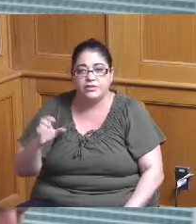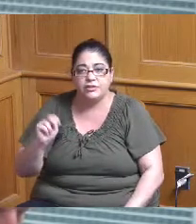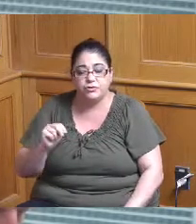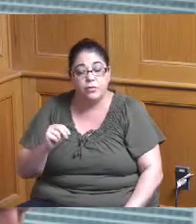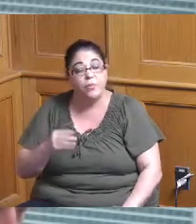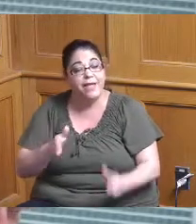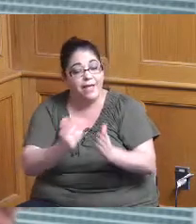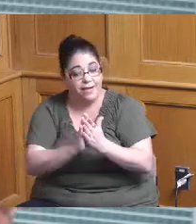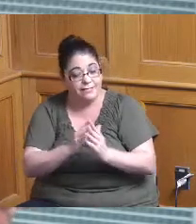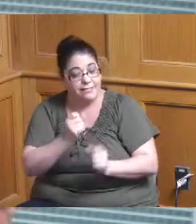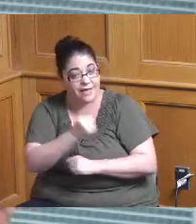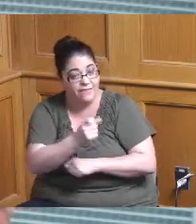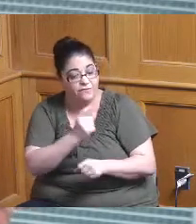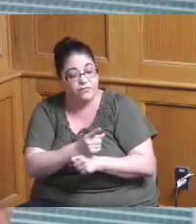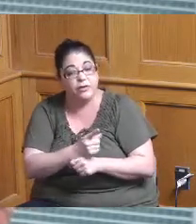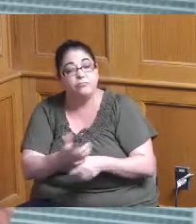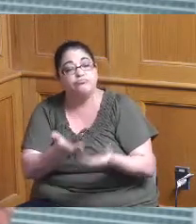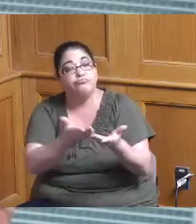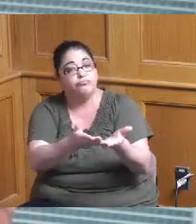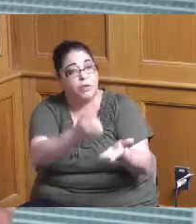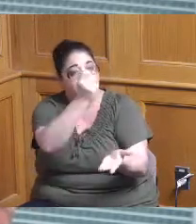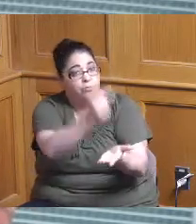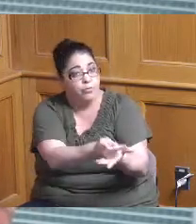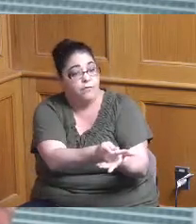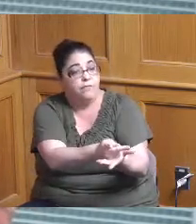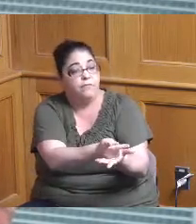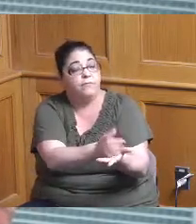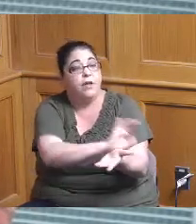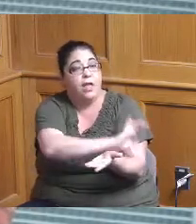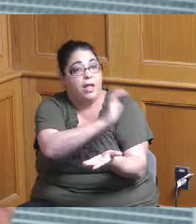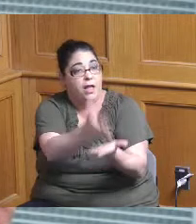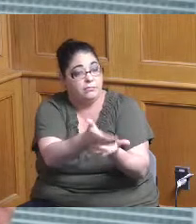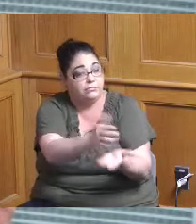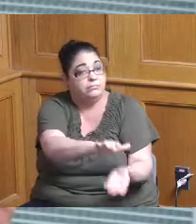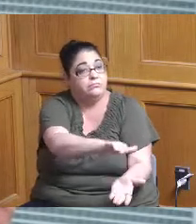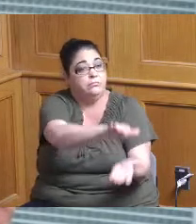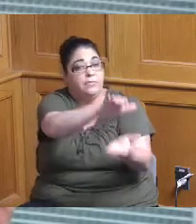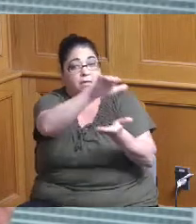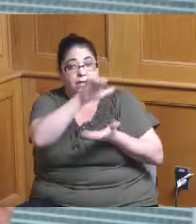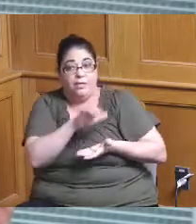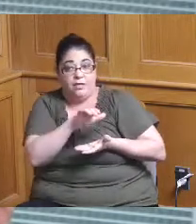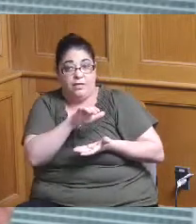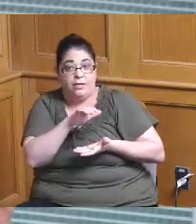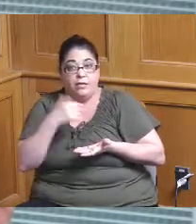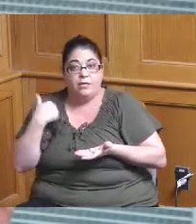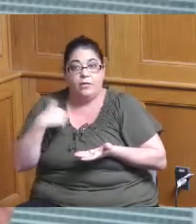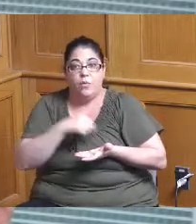we have the budget approved with an annual amount and when you approve that some of the funds are